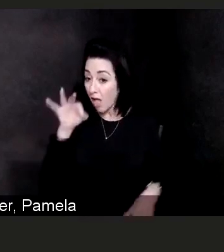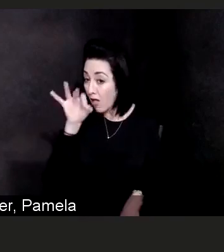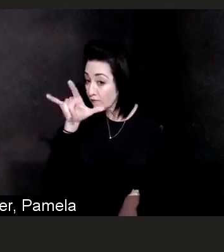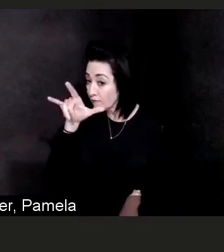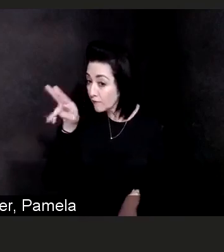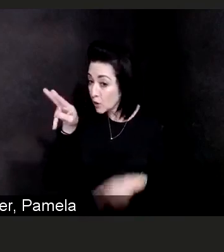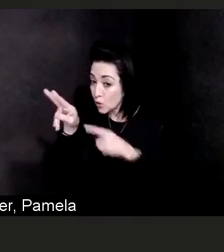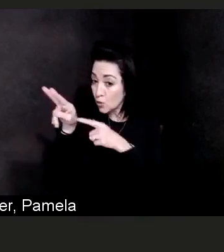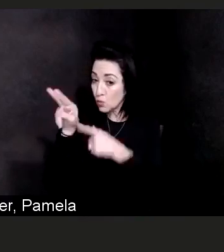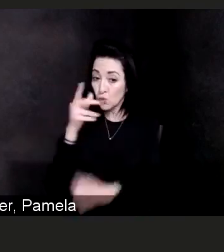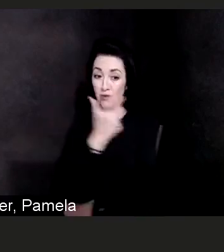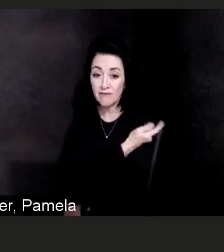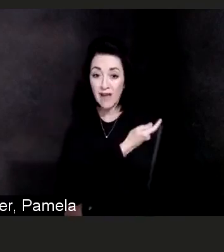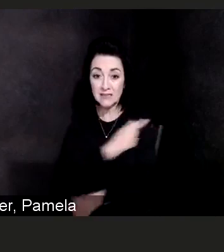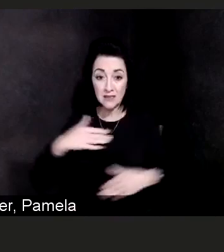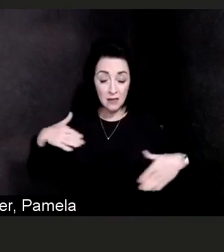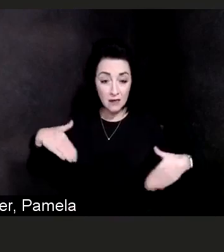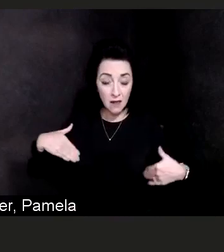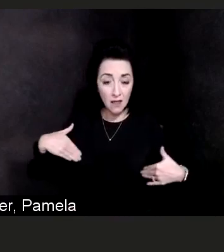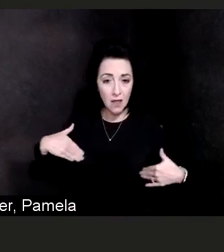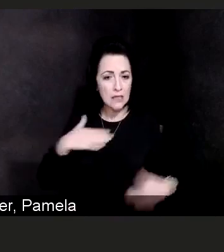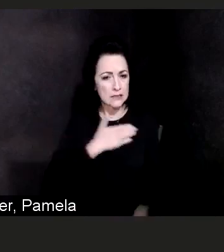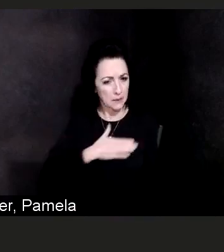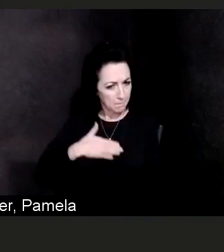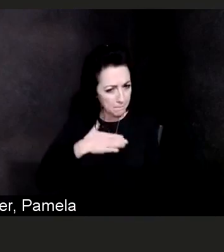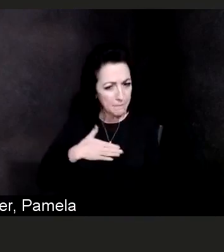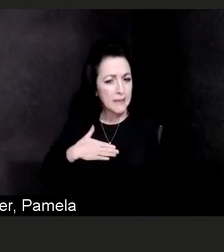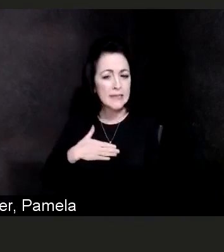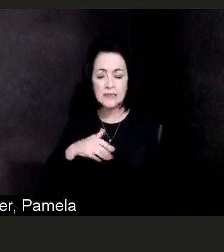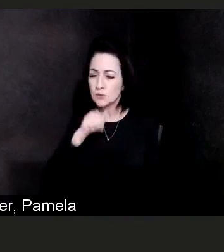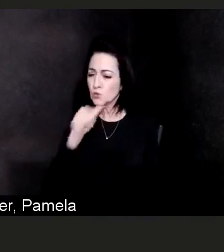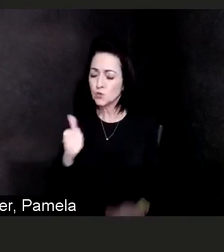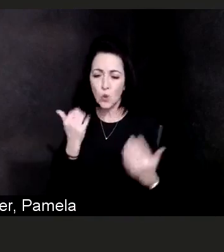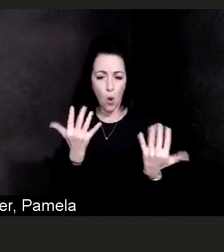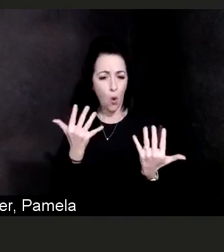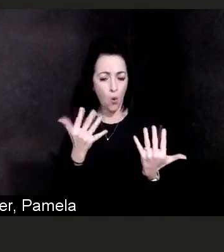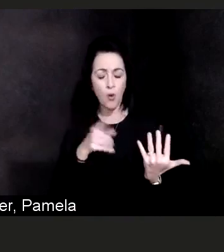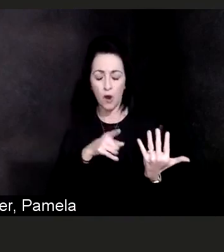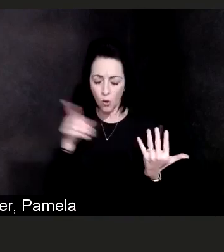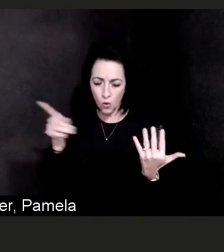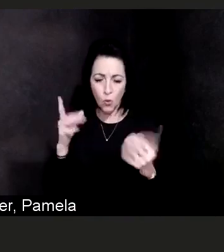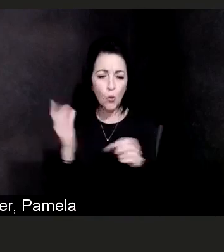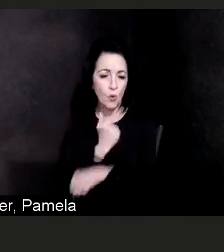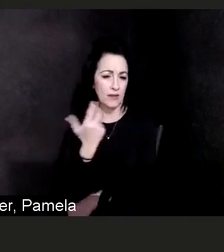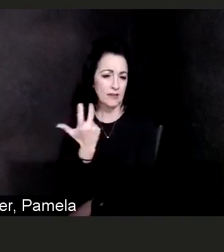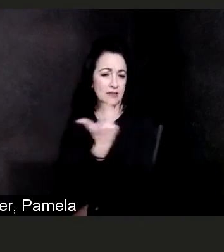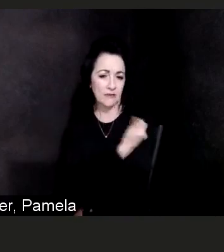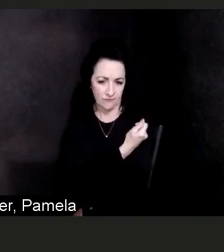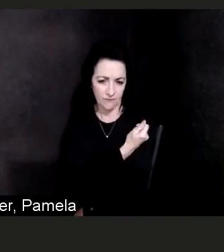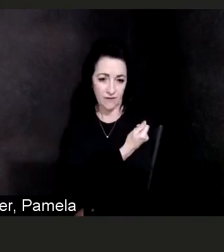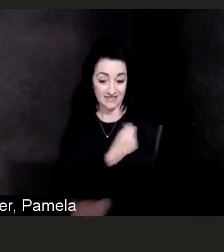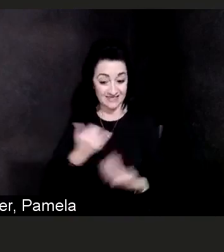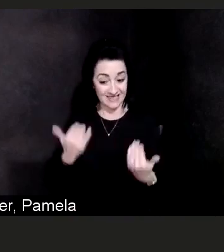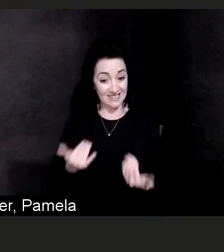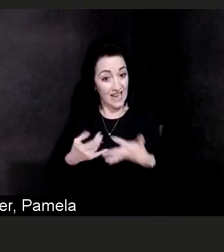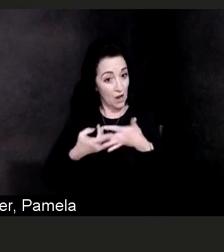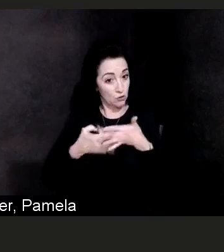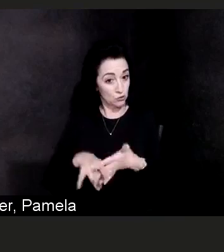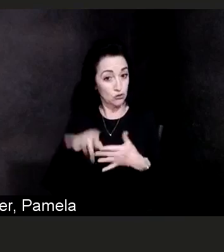We are just starting flu season right now and the last thing any of us need is to get the flu and COVID on top of it.